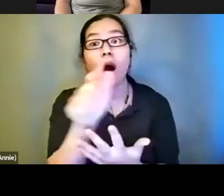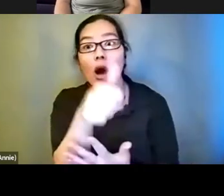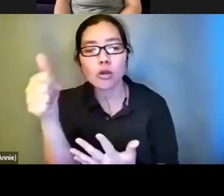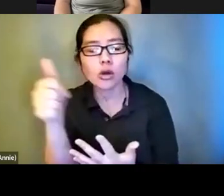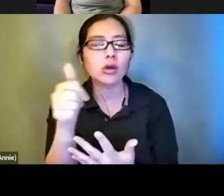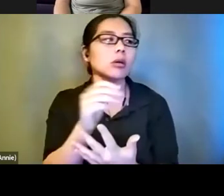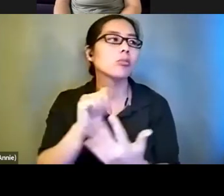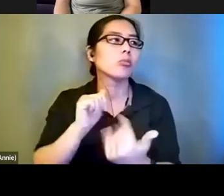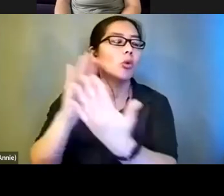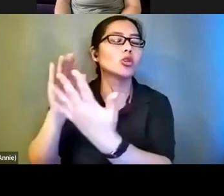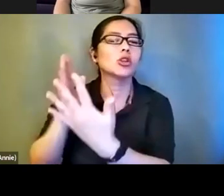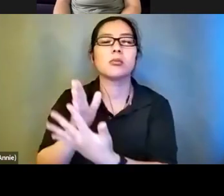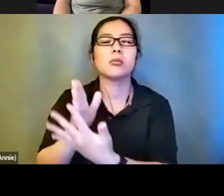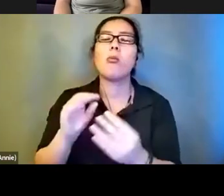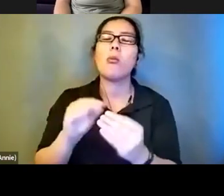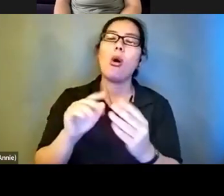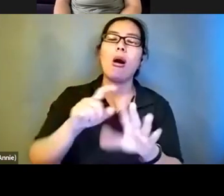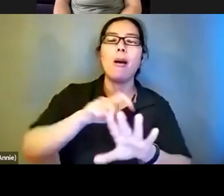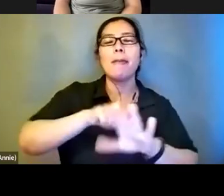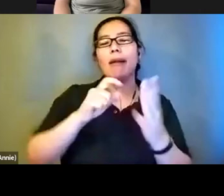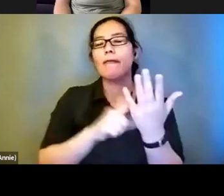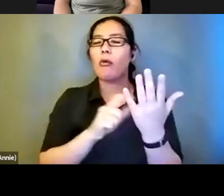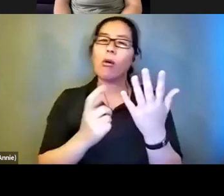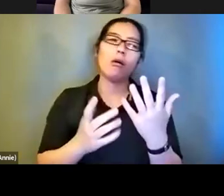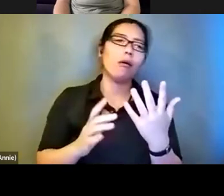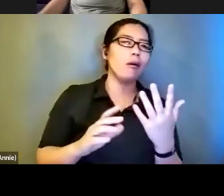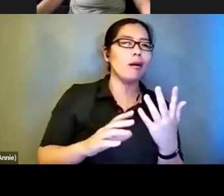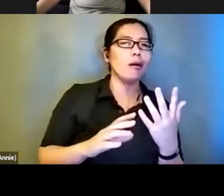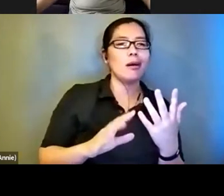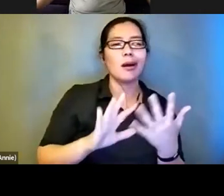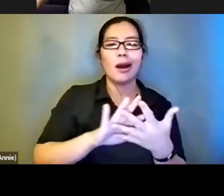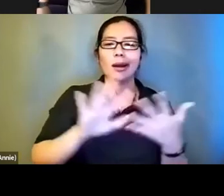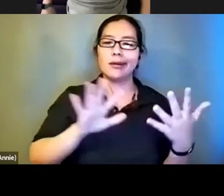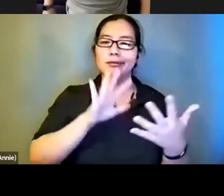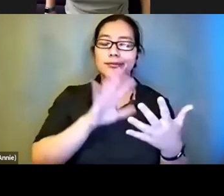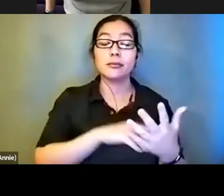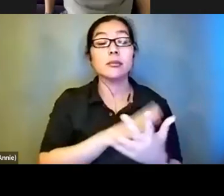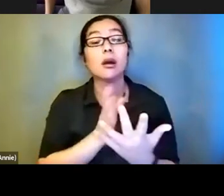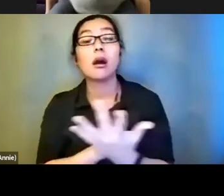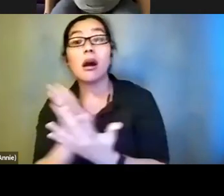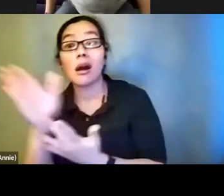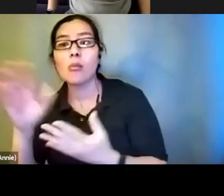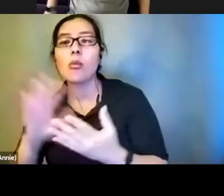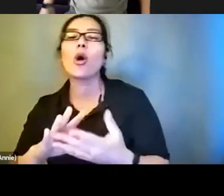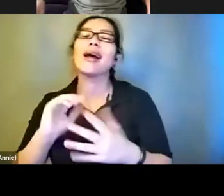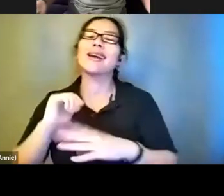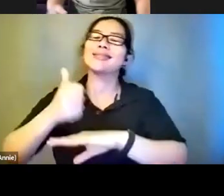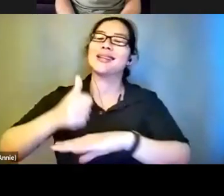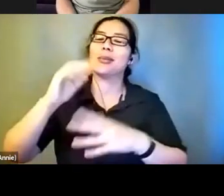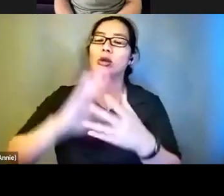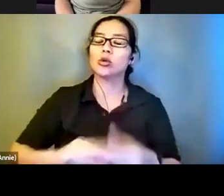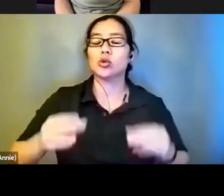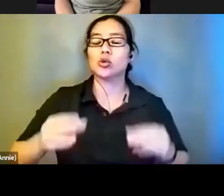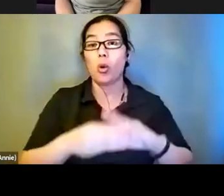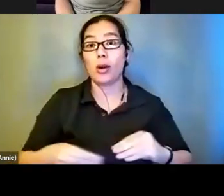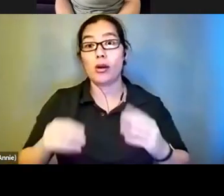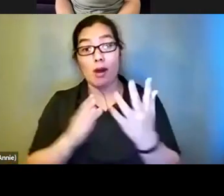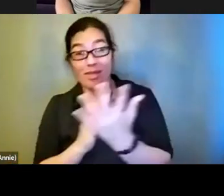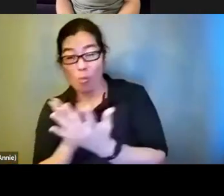metaphoric. And some were like a story. And then there was one track I think that was just the sounds amplified.